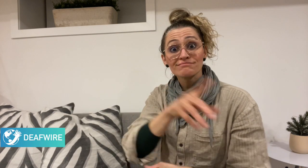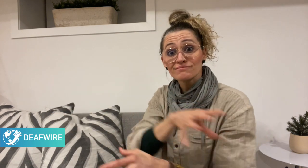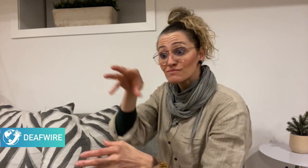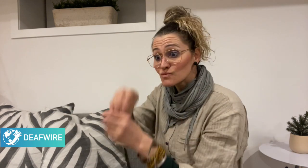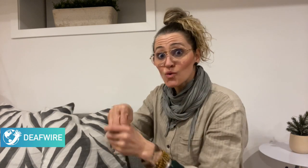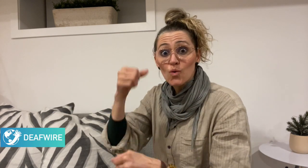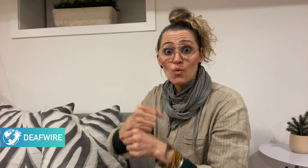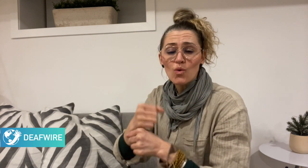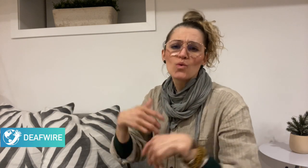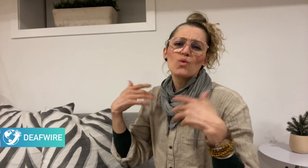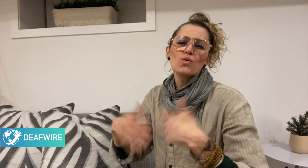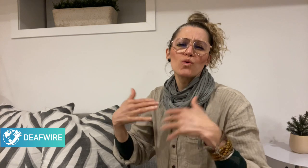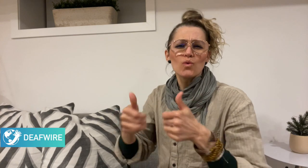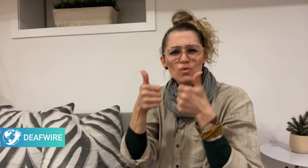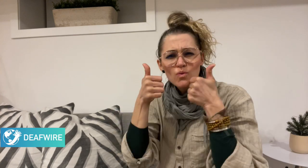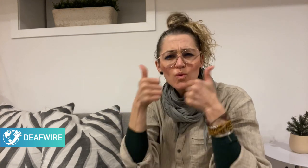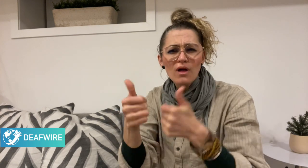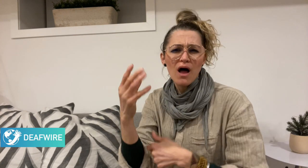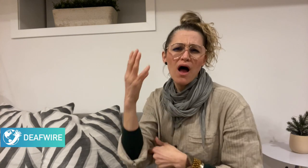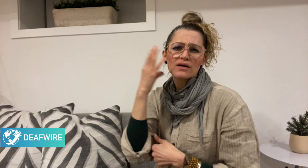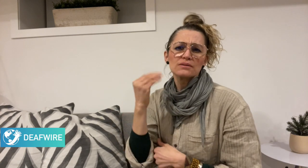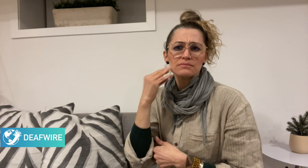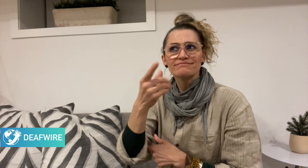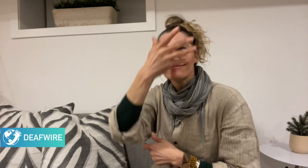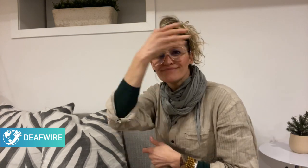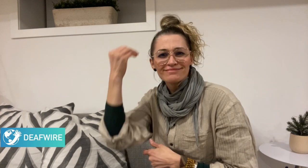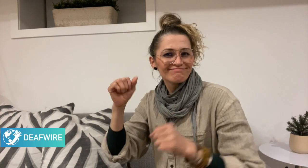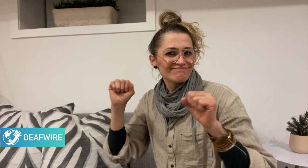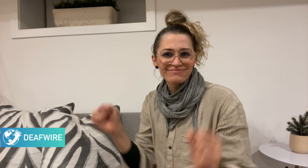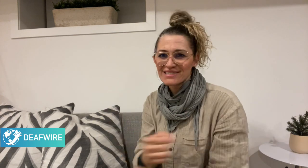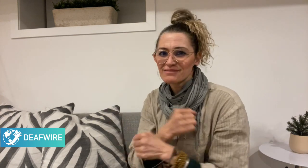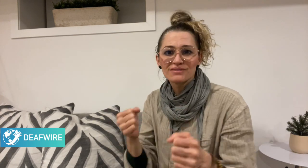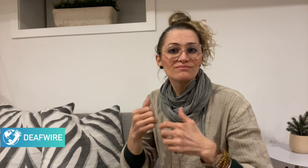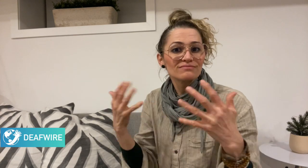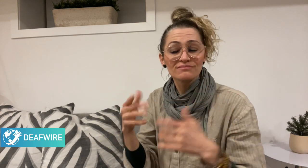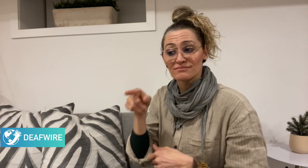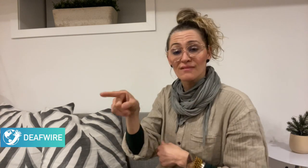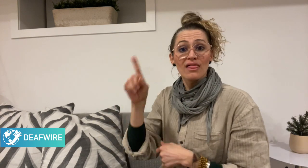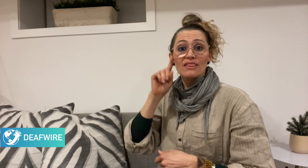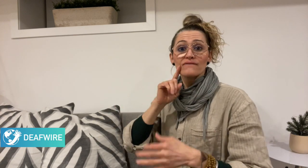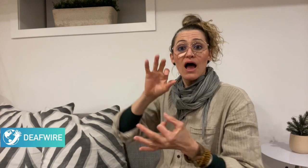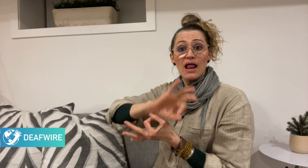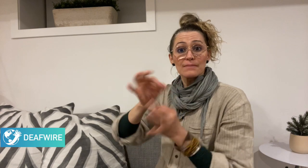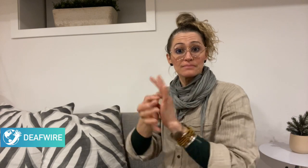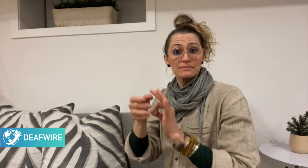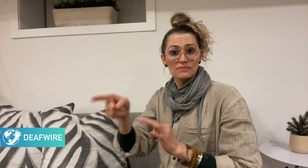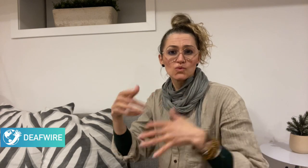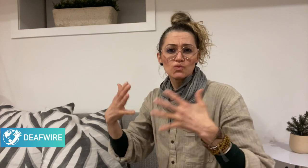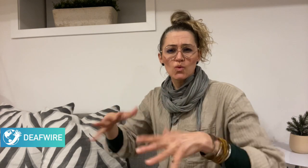experience as the Deaflympics is a global event with thousands